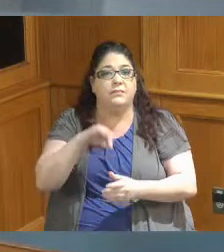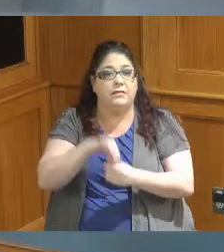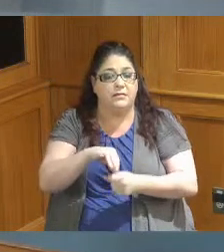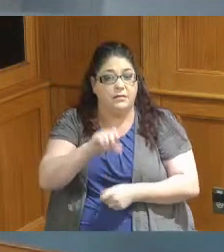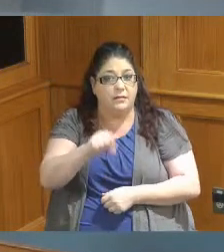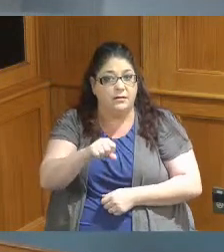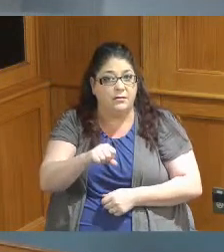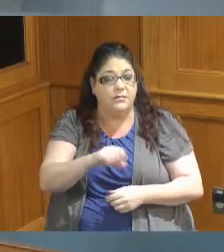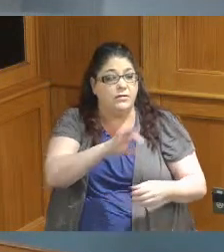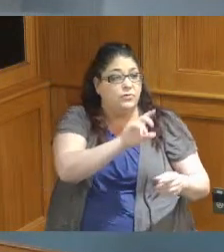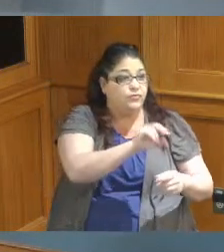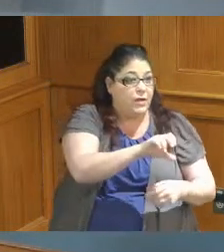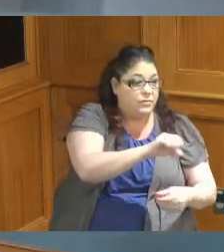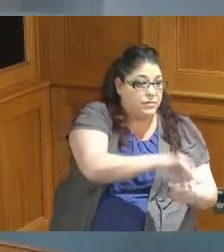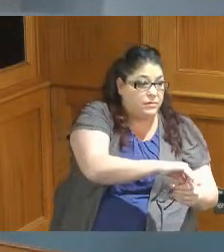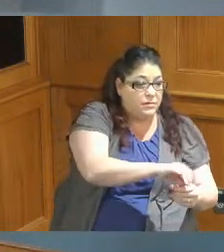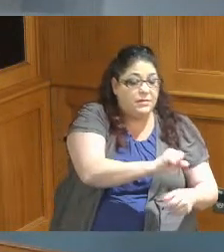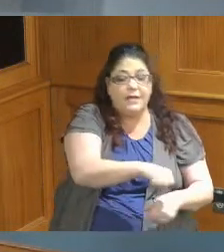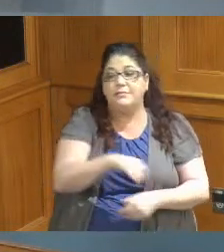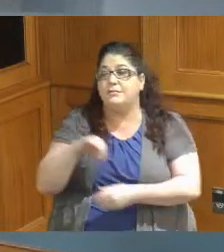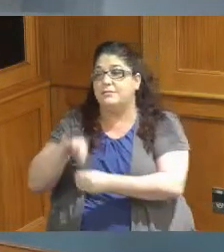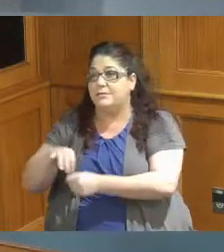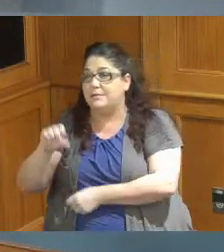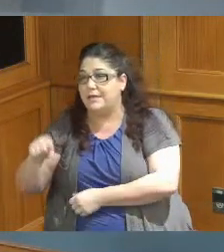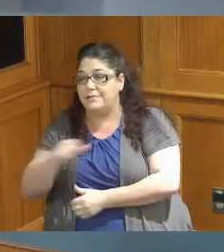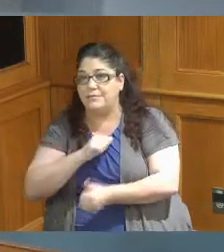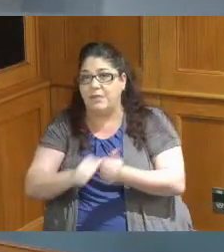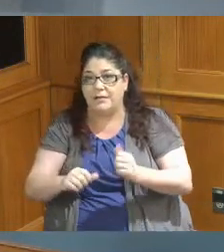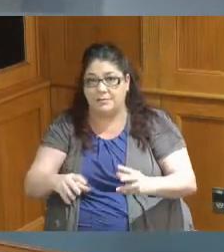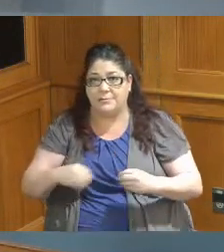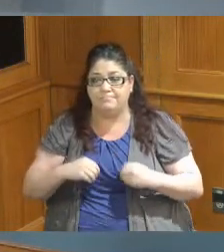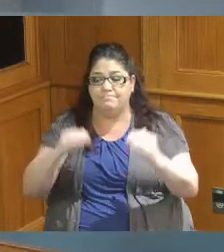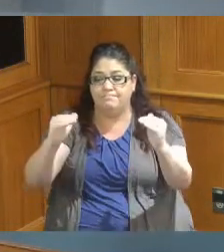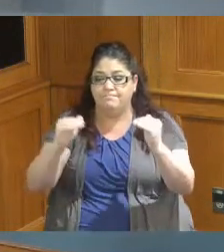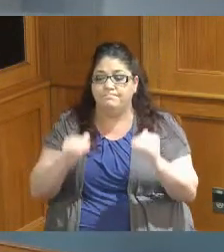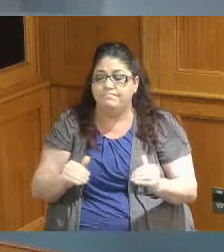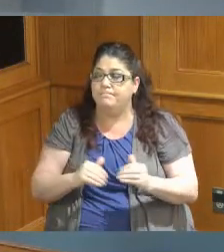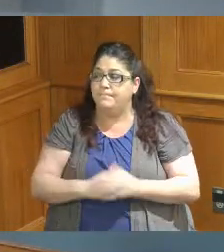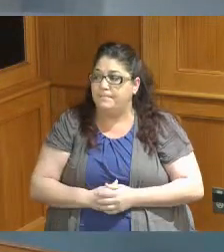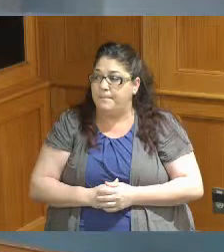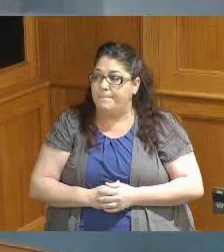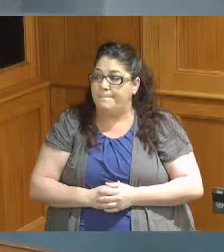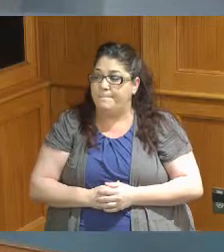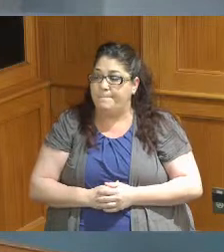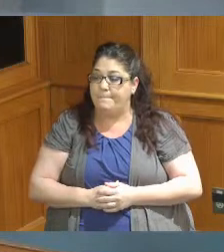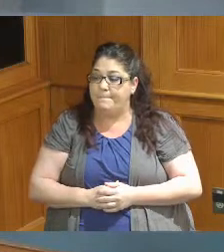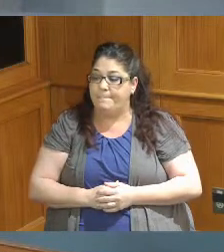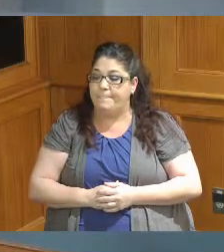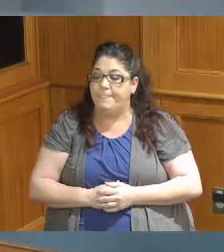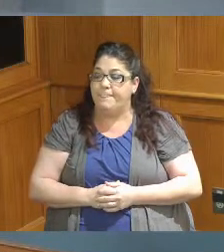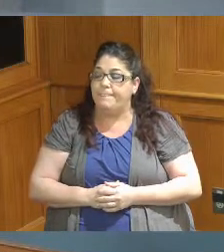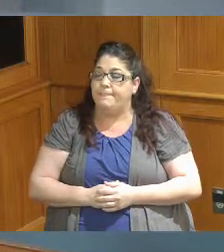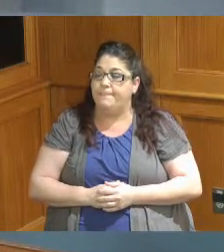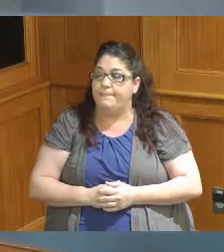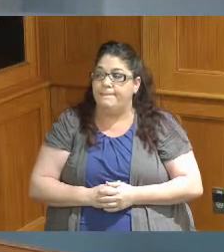Commissioner Driehaus Commissioner Summer James yes thank you now moving to the calendar